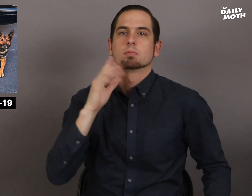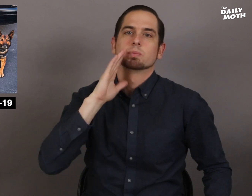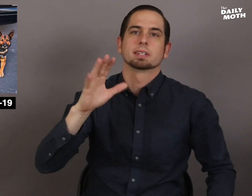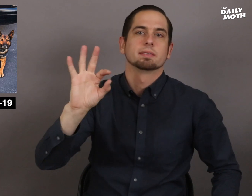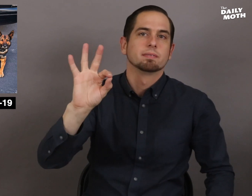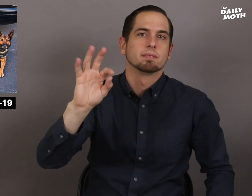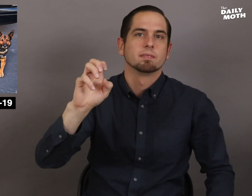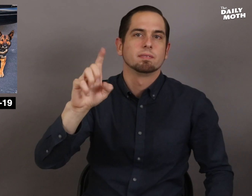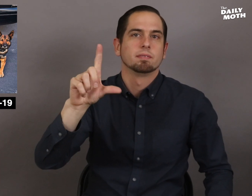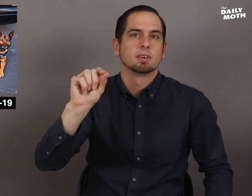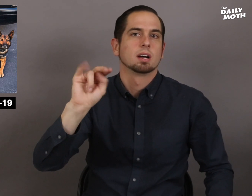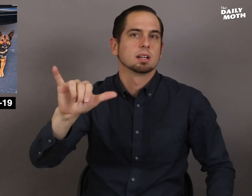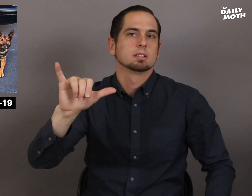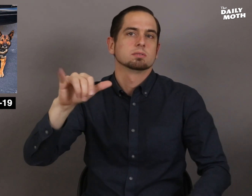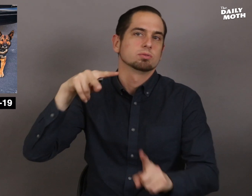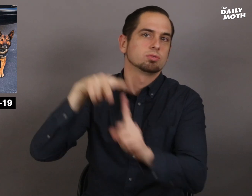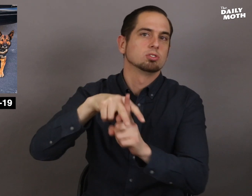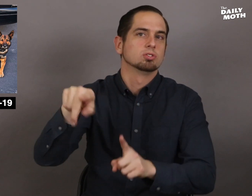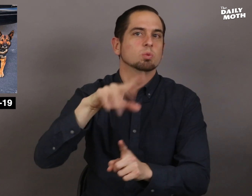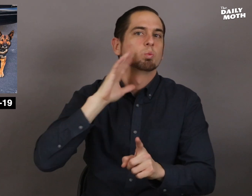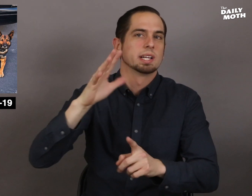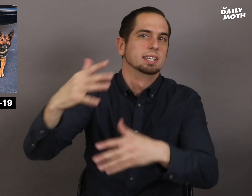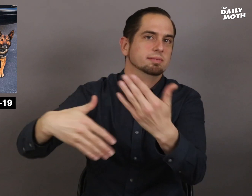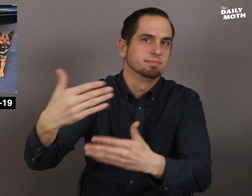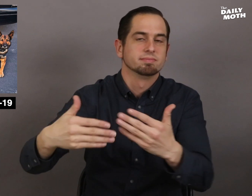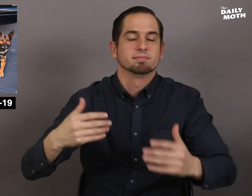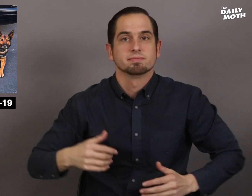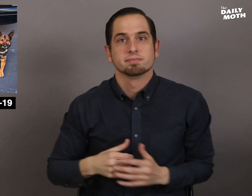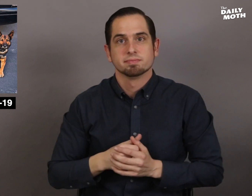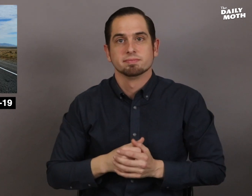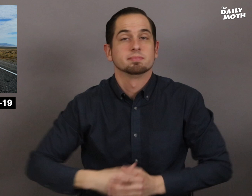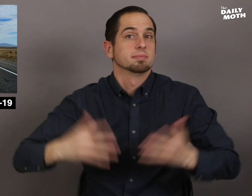and police said felony charges are pending.